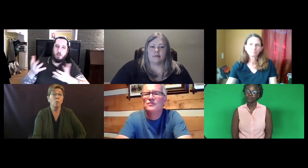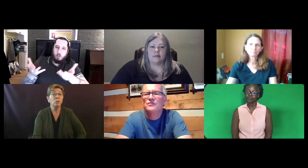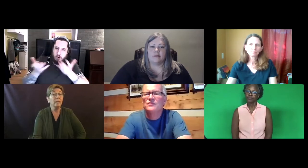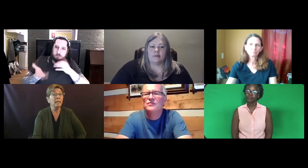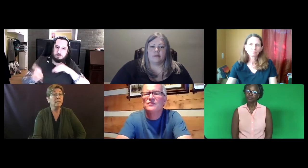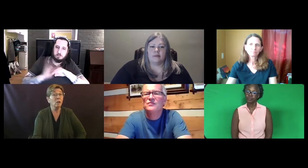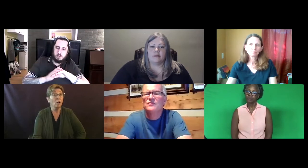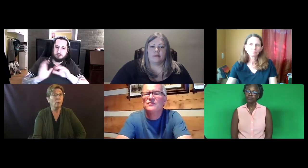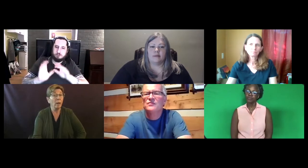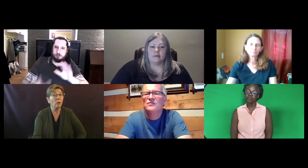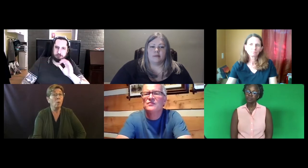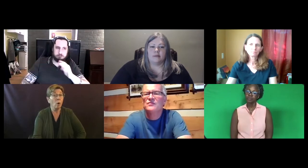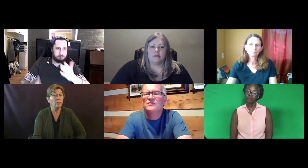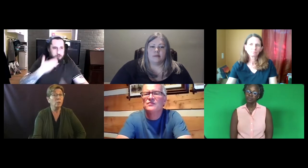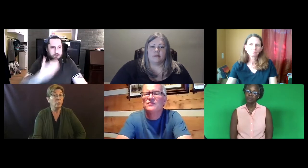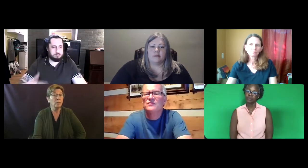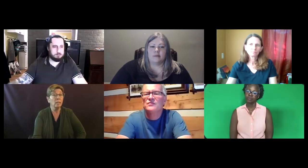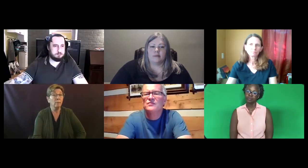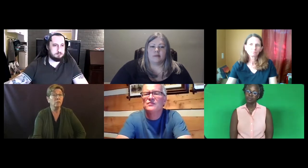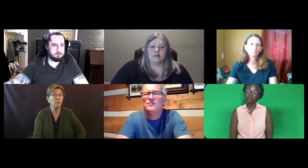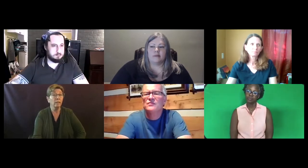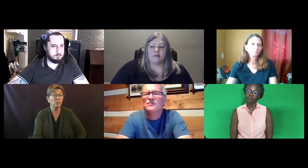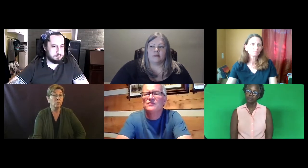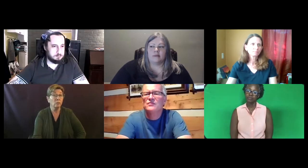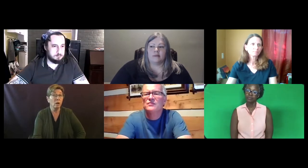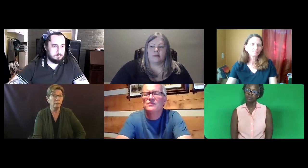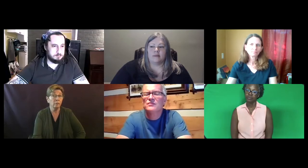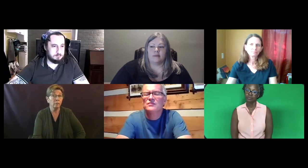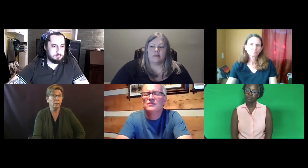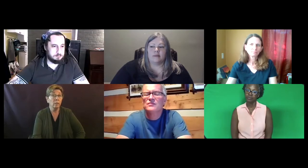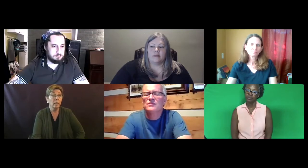Which means Colorado wants to increase the number of certifications offered.